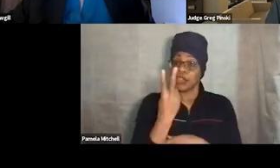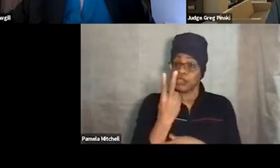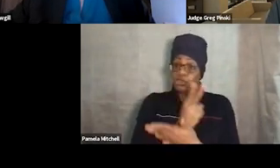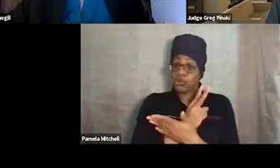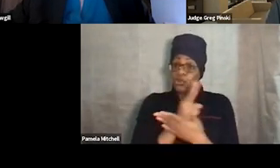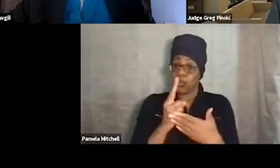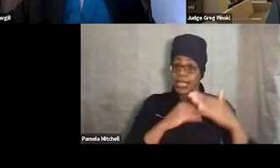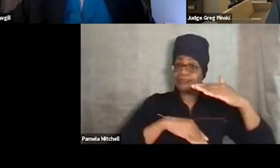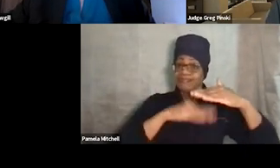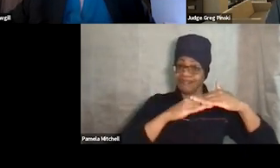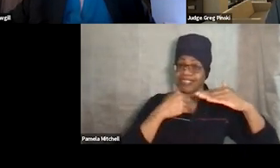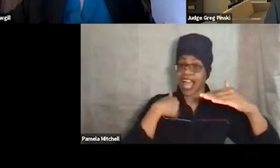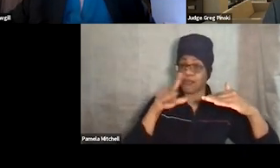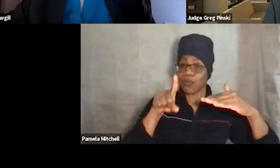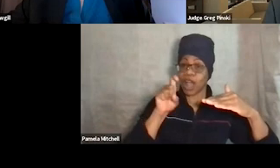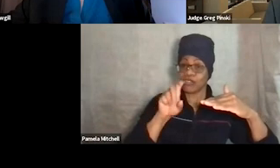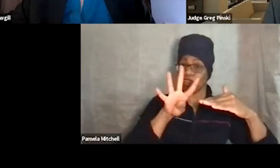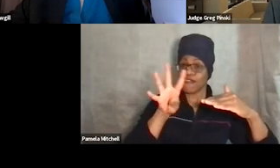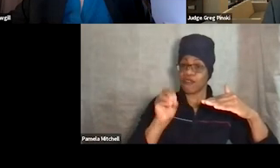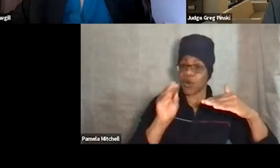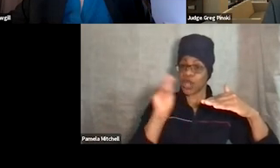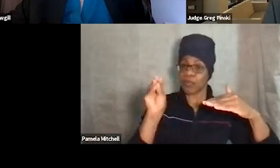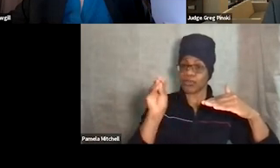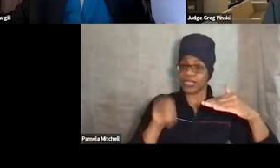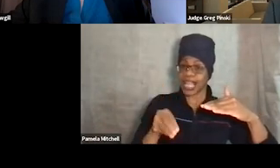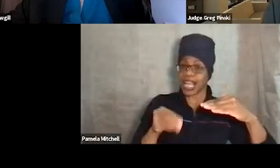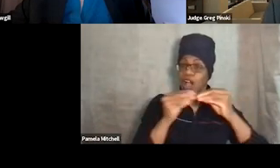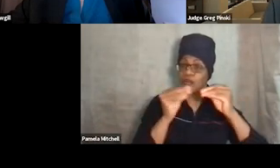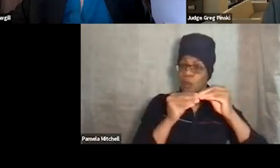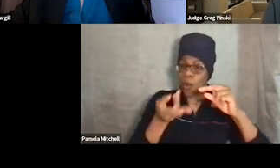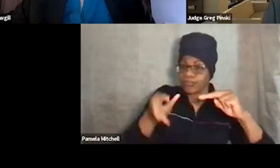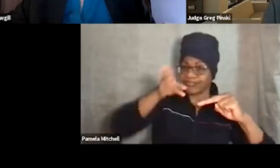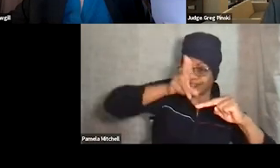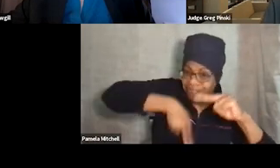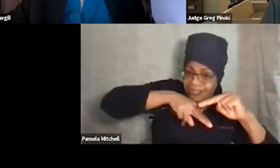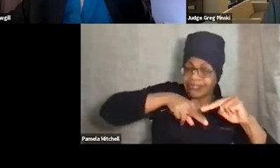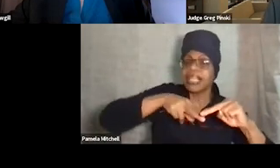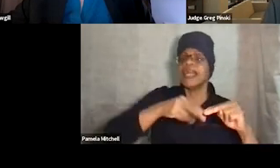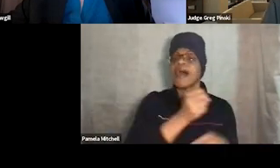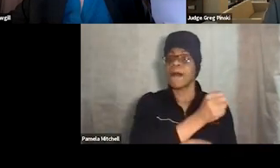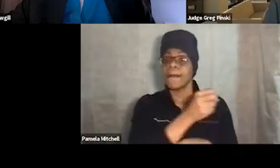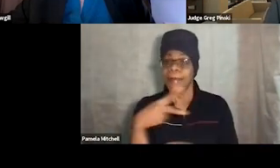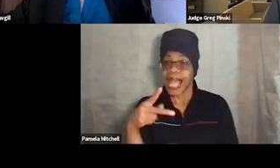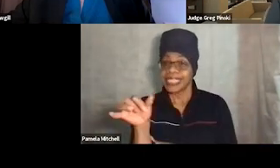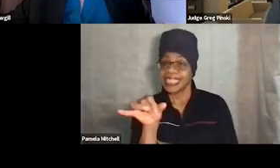there is 140% greater increase in recidivism with those jail sanctions.